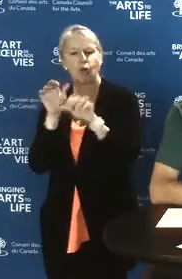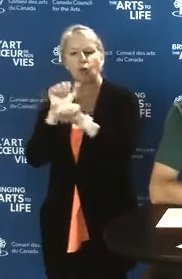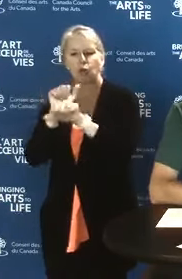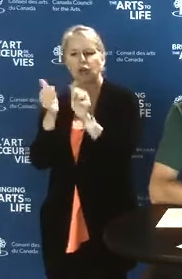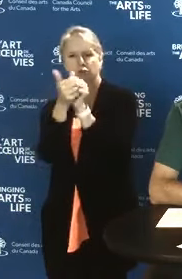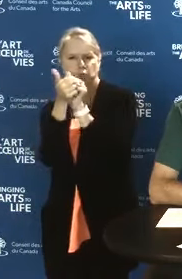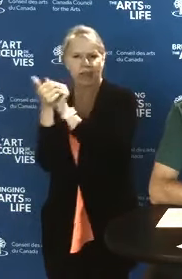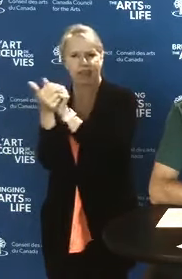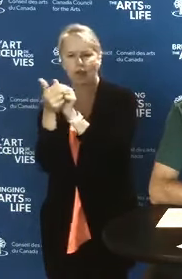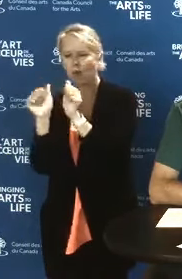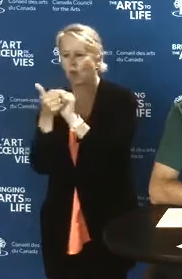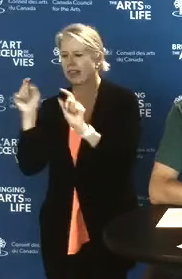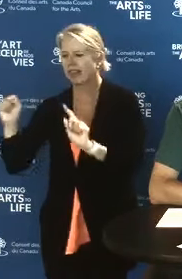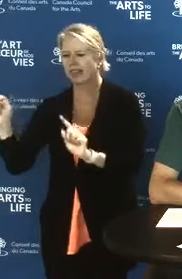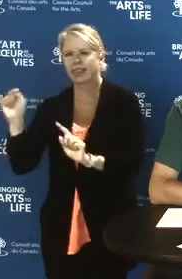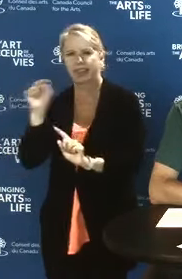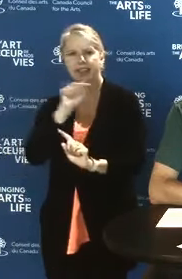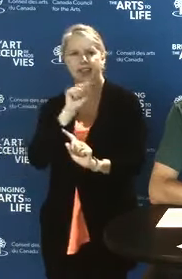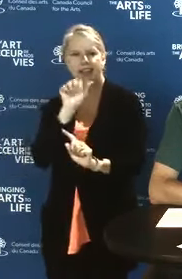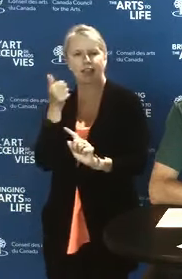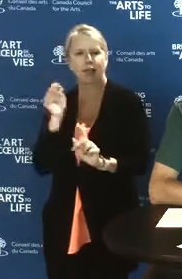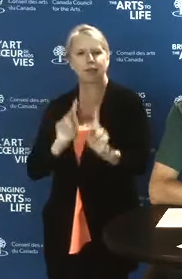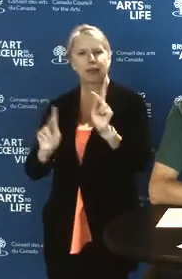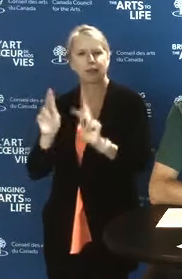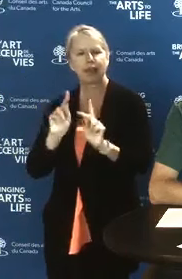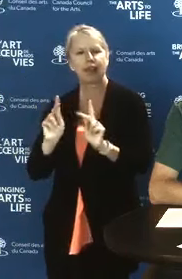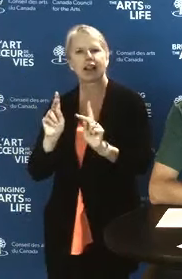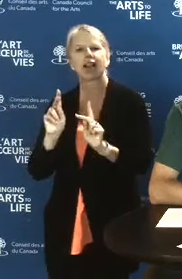with others and with people who have expertise.